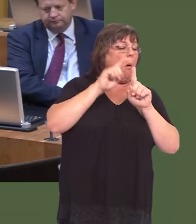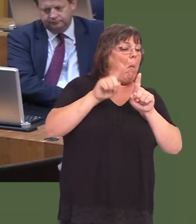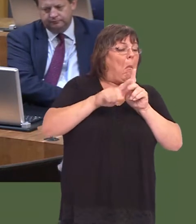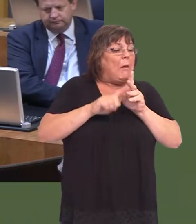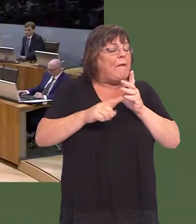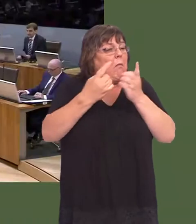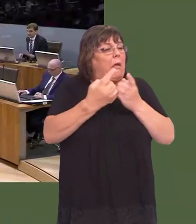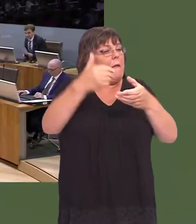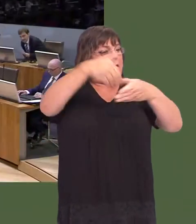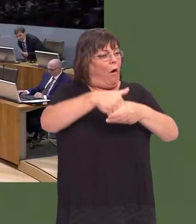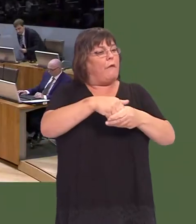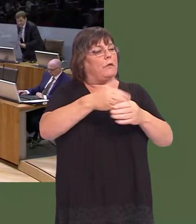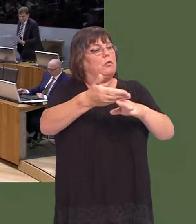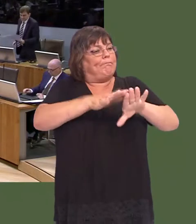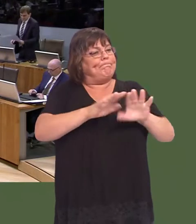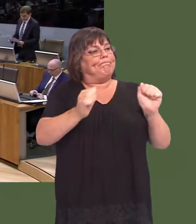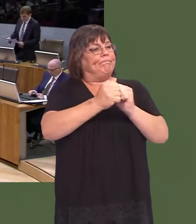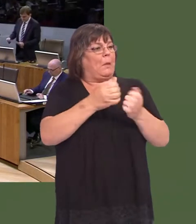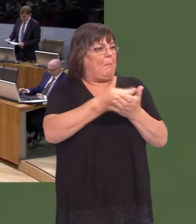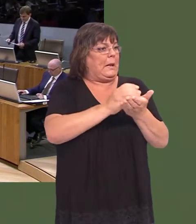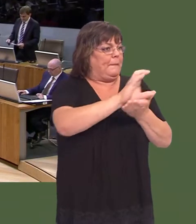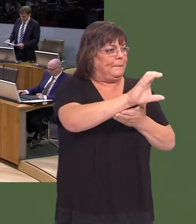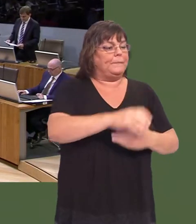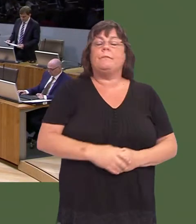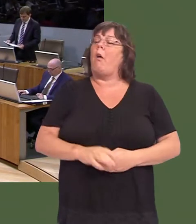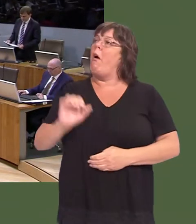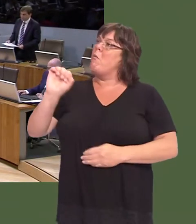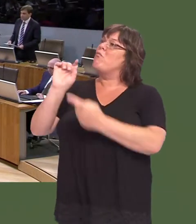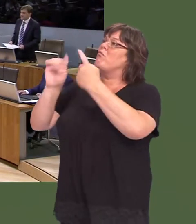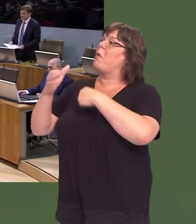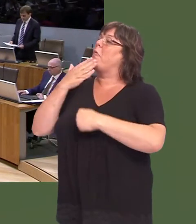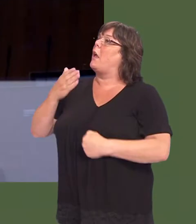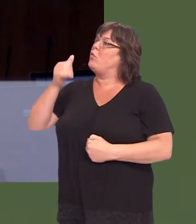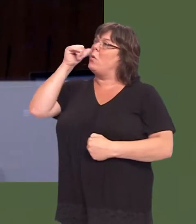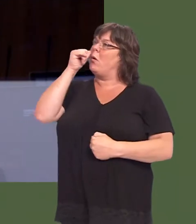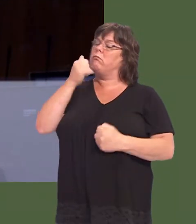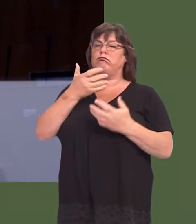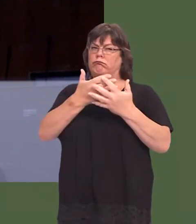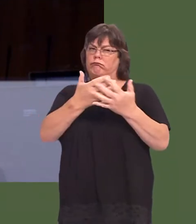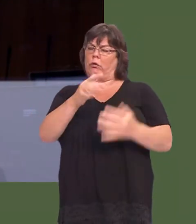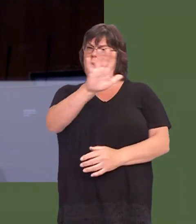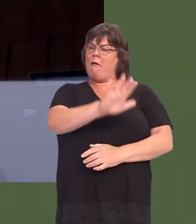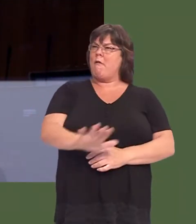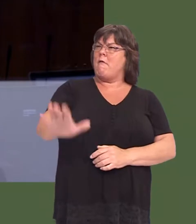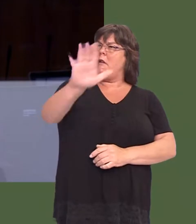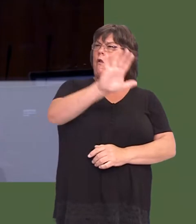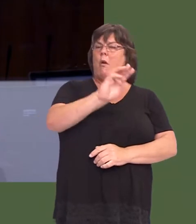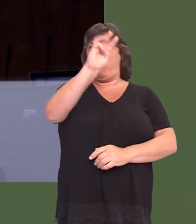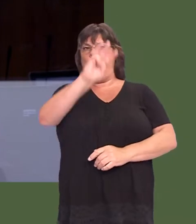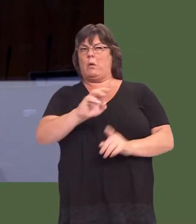Nick Ramsay: Thank you, First Minister, for that answer. As you know, a large percentage of Walesís area is rural.